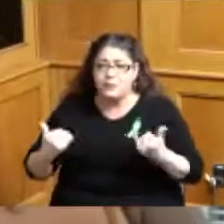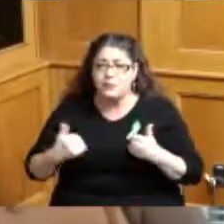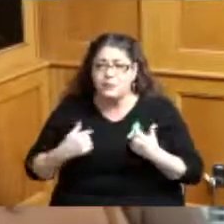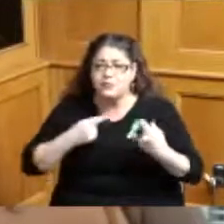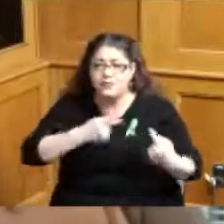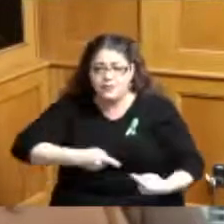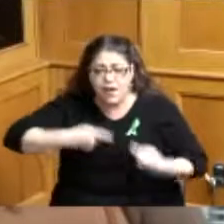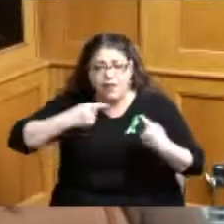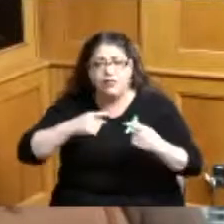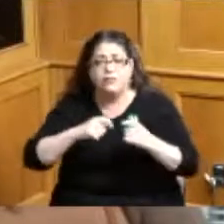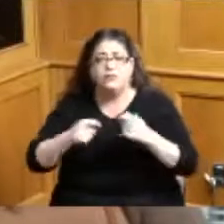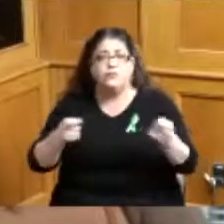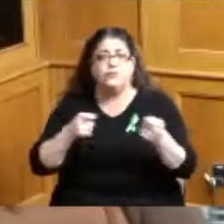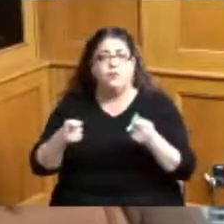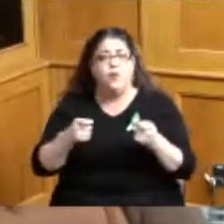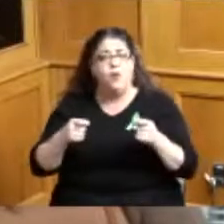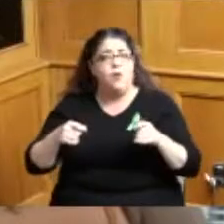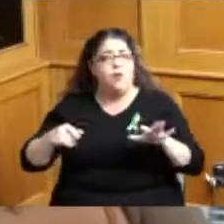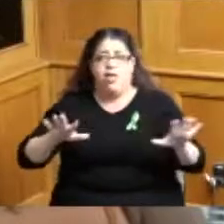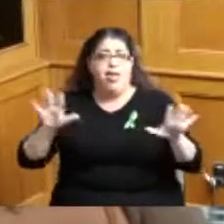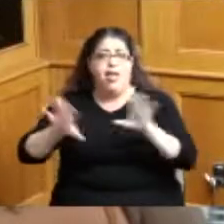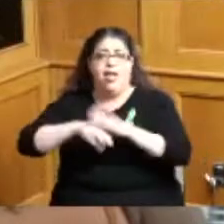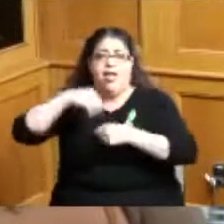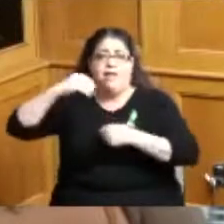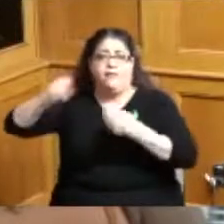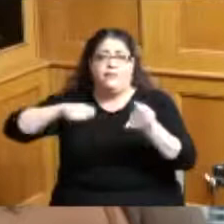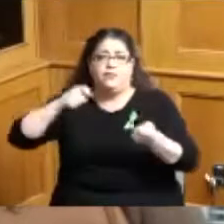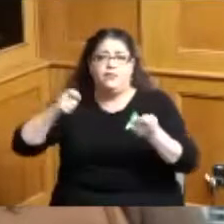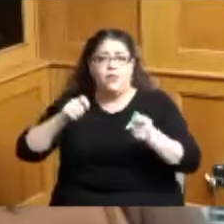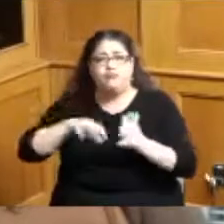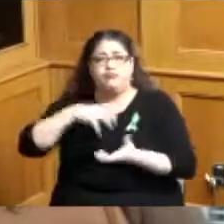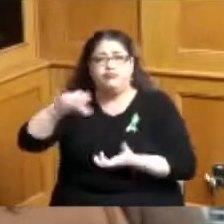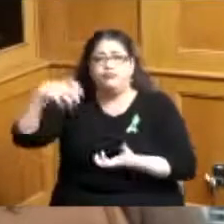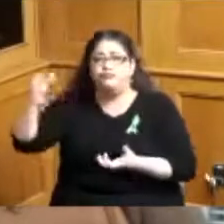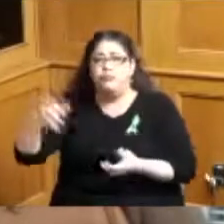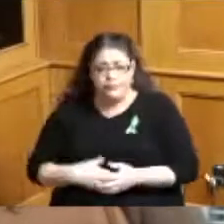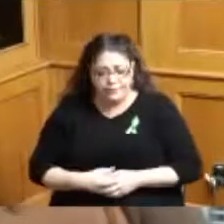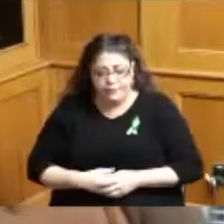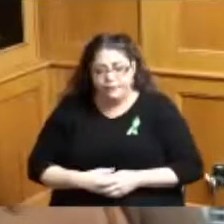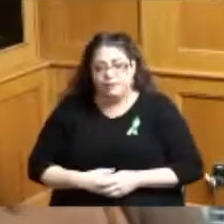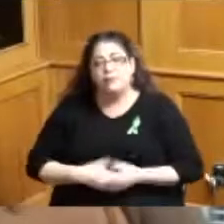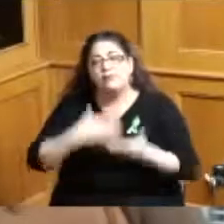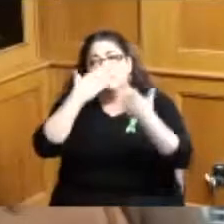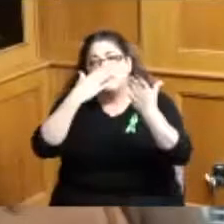really I really appreciate the fact that you're recognizing that today and you're making that a